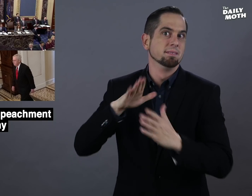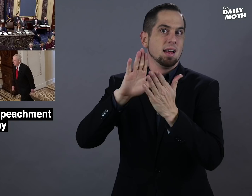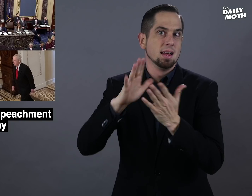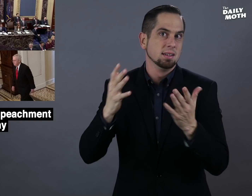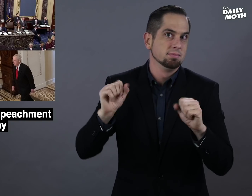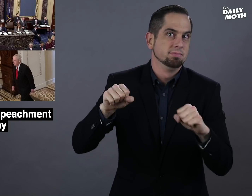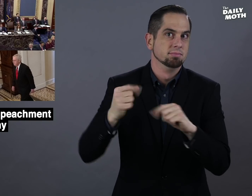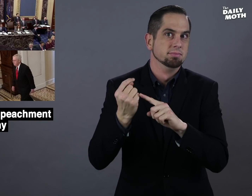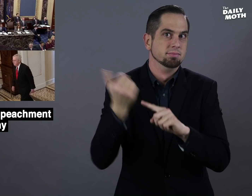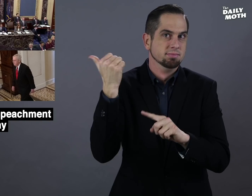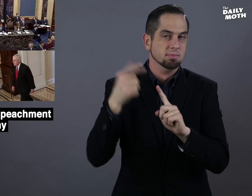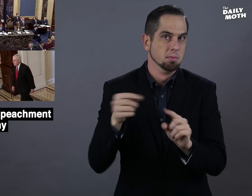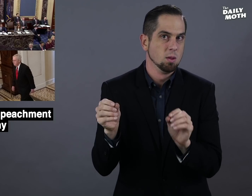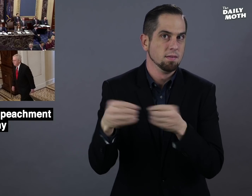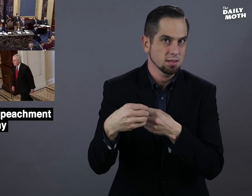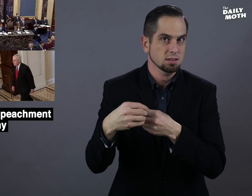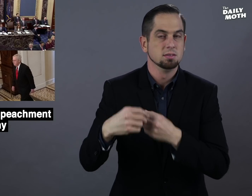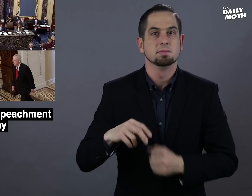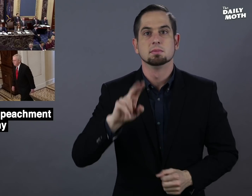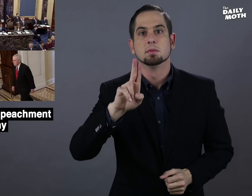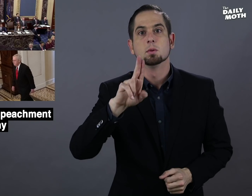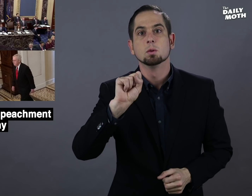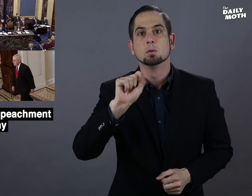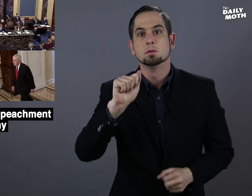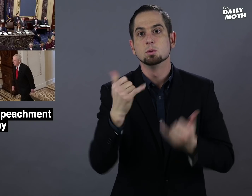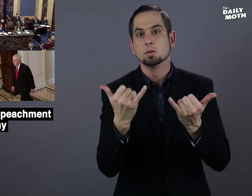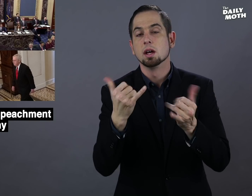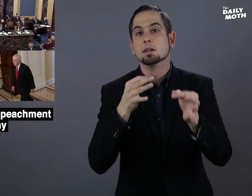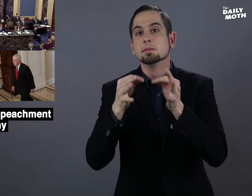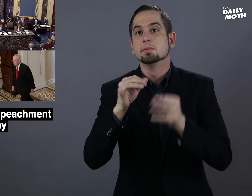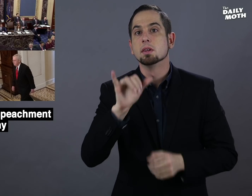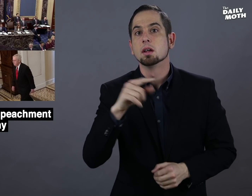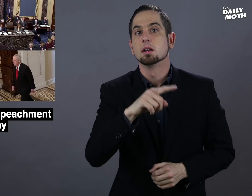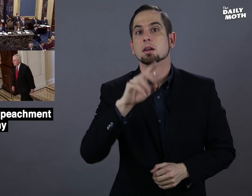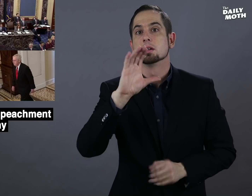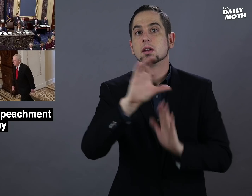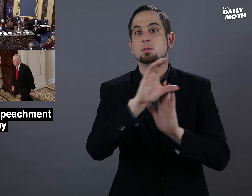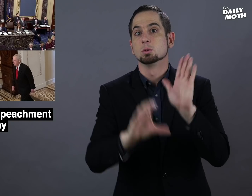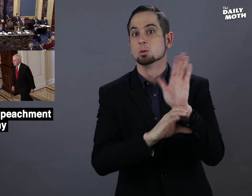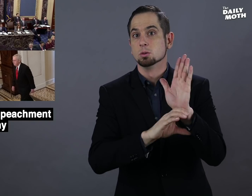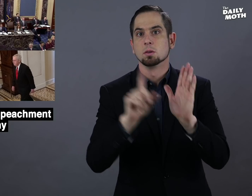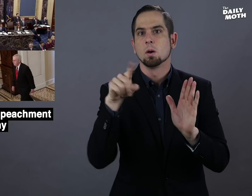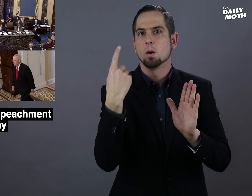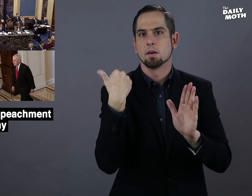faced removal from office. USA Today explained that the Constitution has